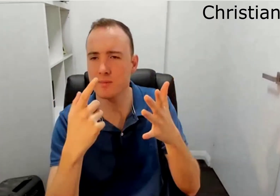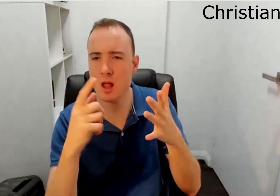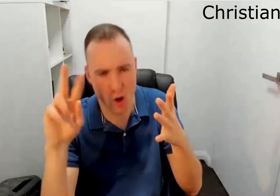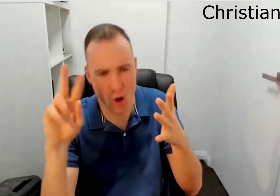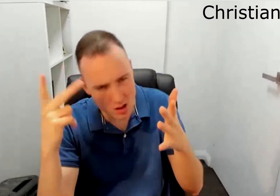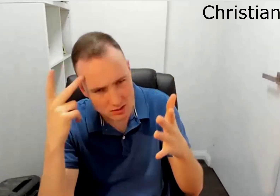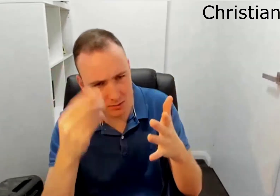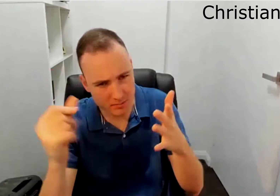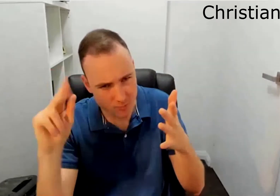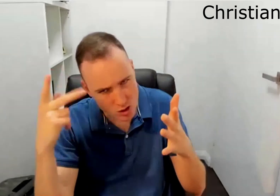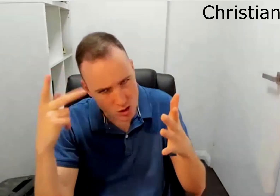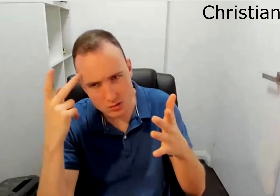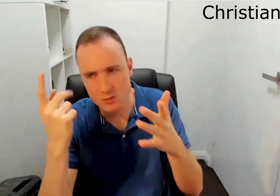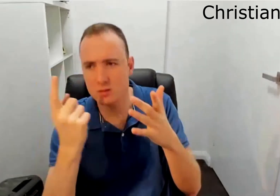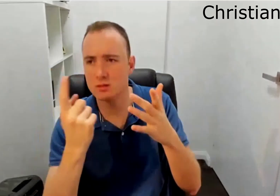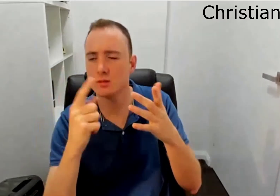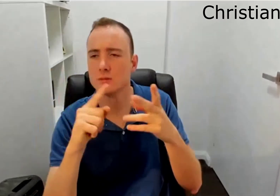You know what's happening around the world global affairs politics?